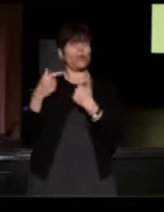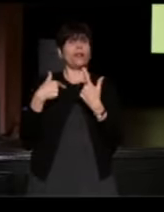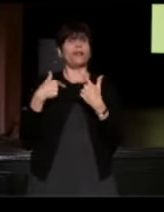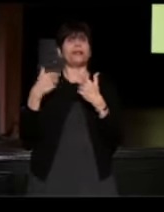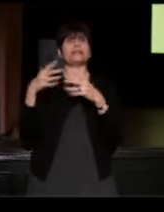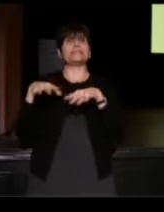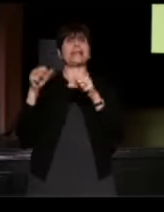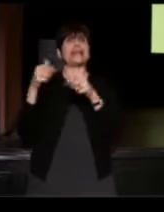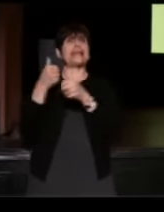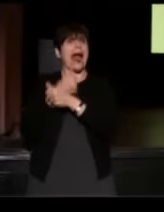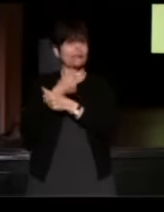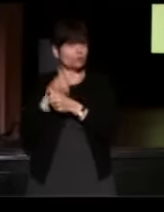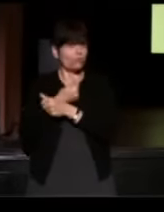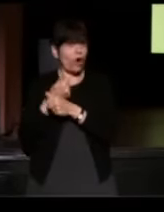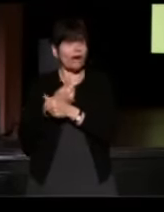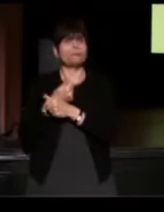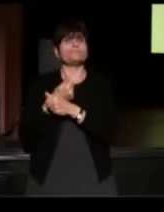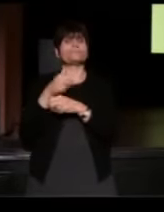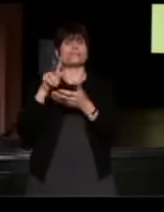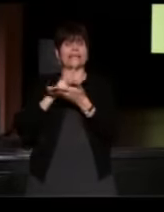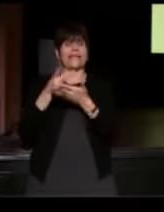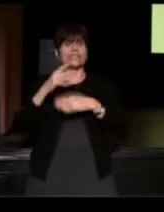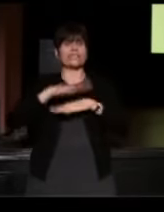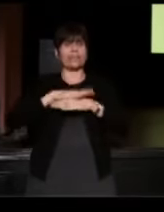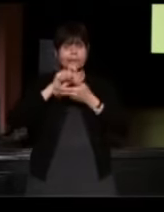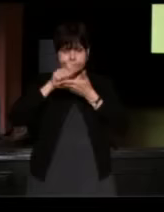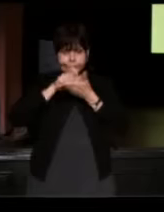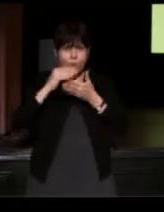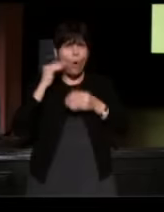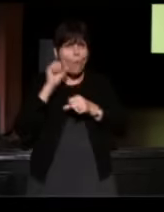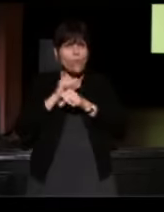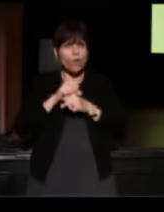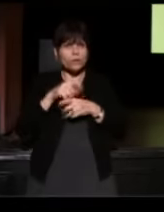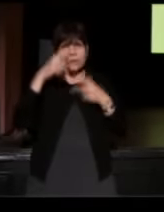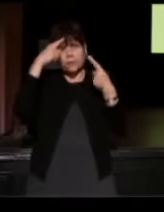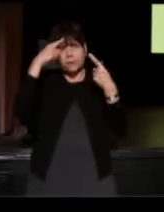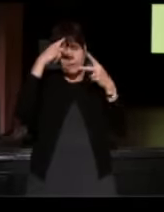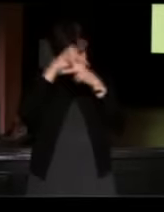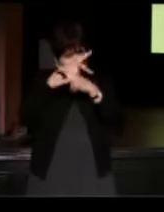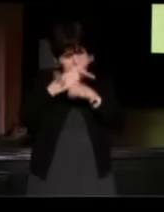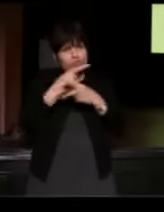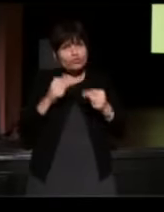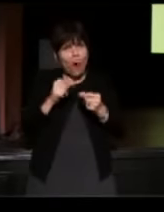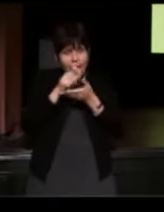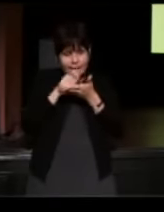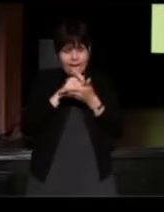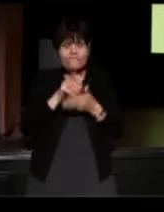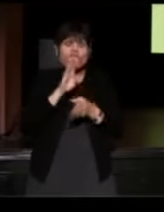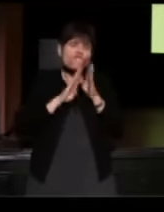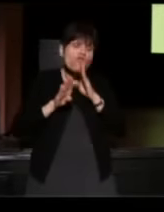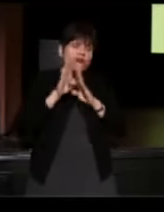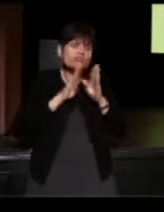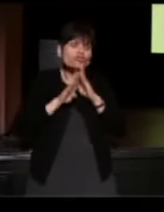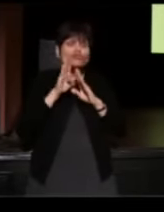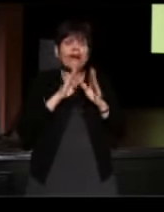and I was sitting at the kitchen table, trying to do my homework and I got frustrated and said," I just can't figure this out."